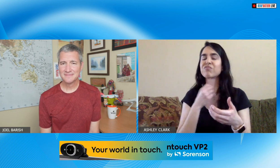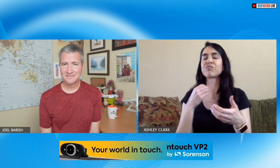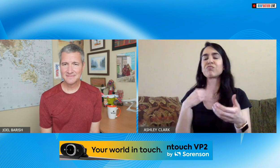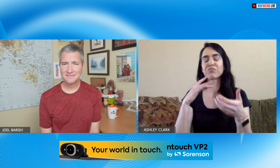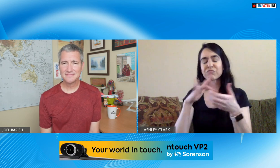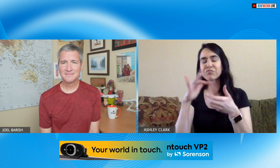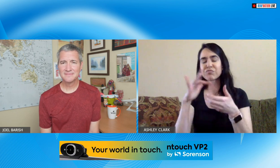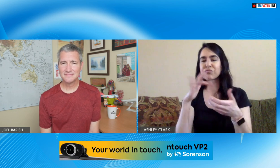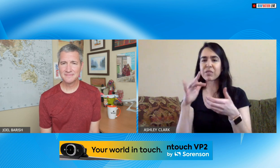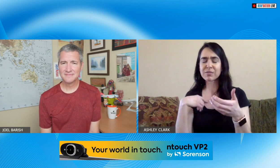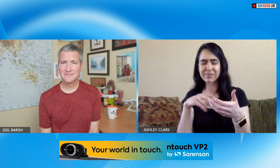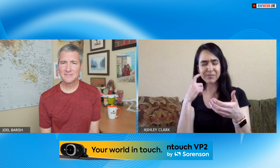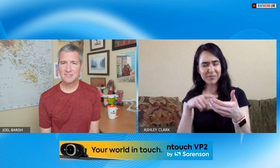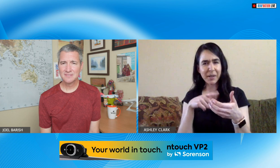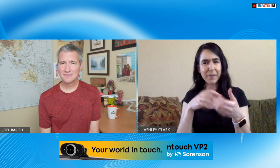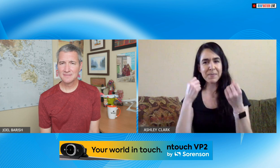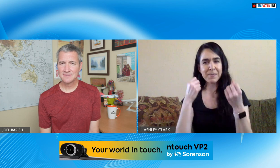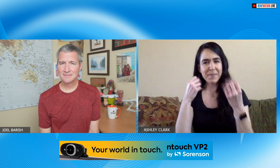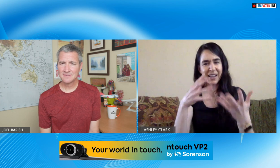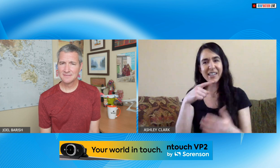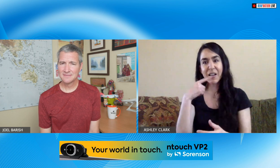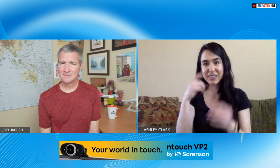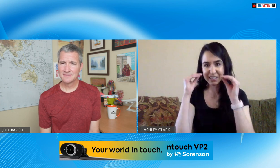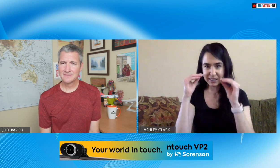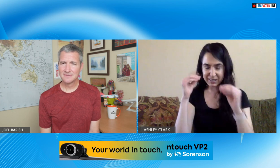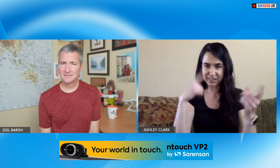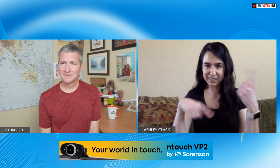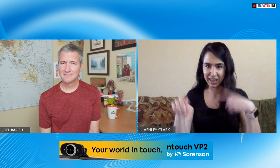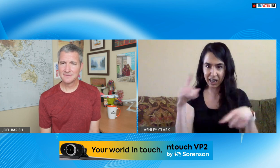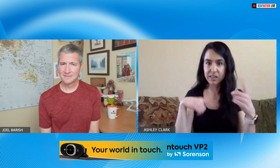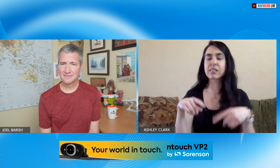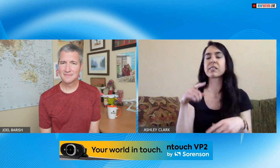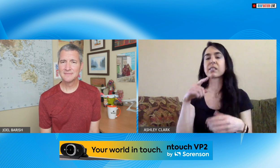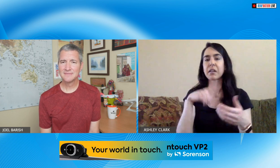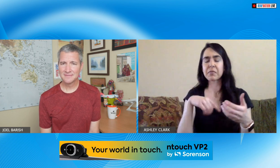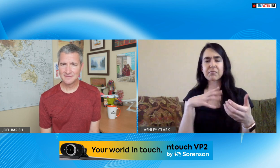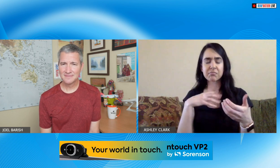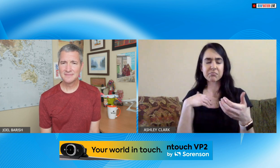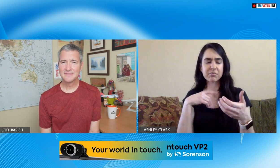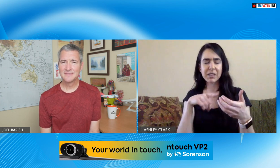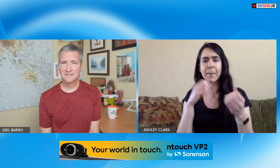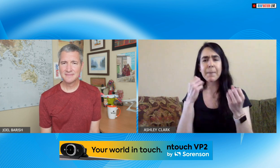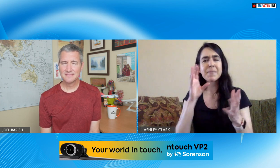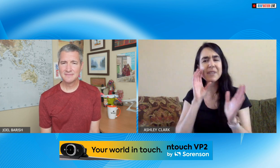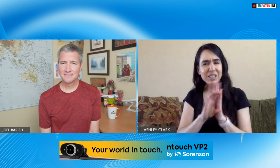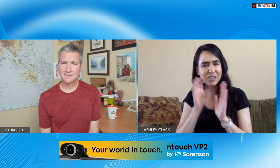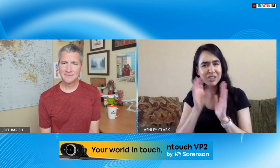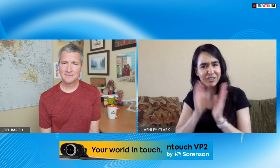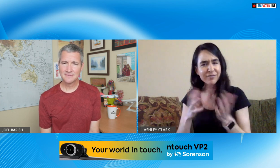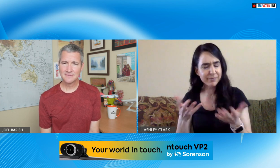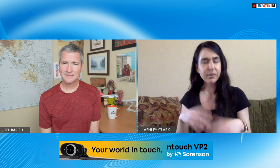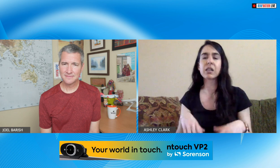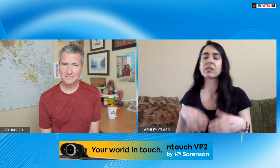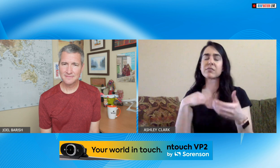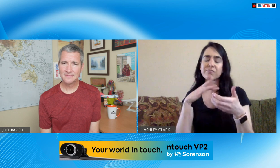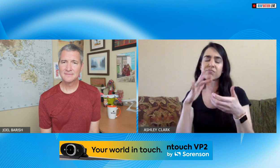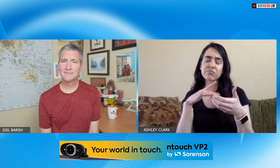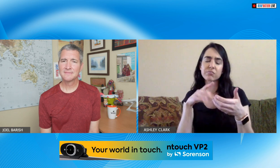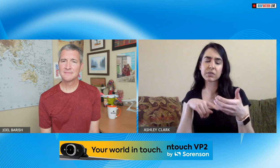American sign language just because I was curious what I might find and I saw so many hearing people teaching sign language and there were a lot of